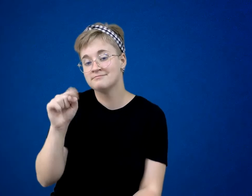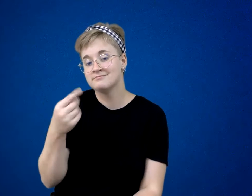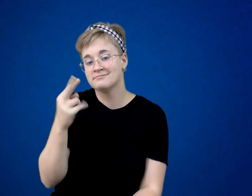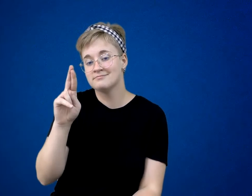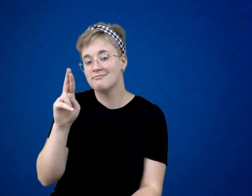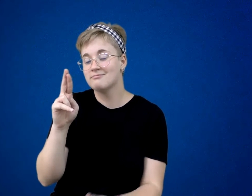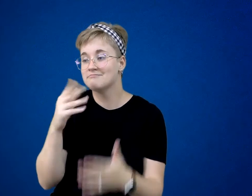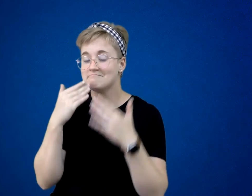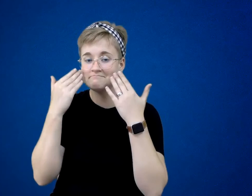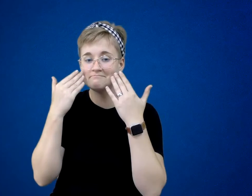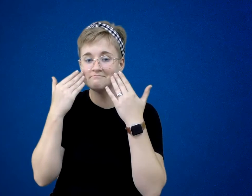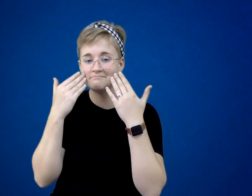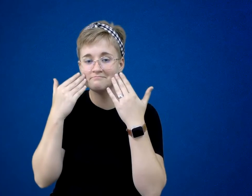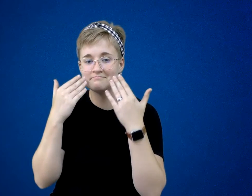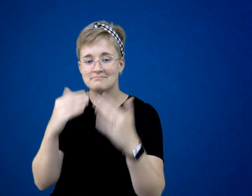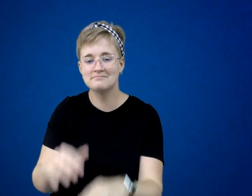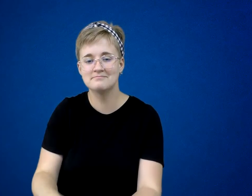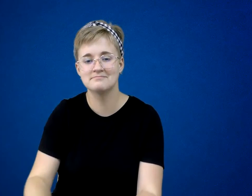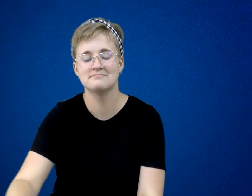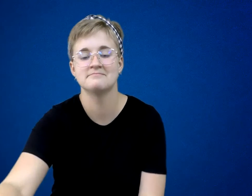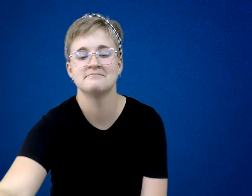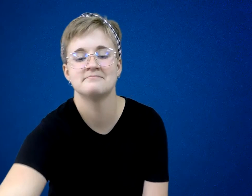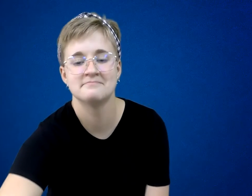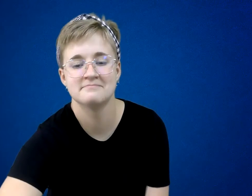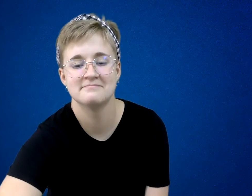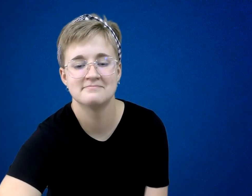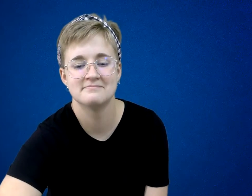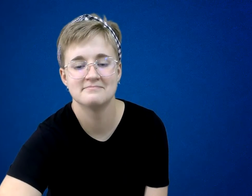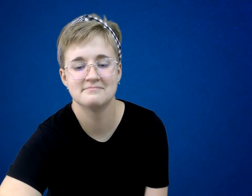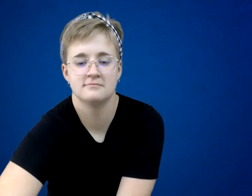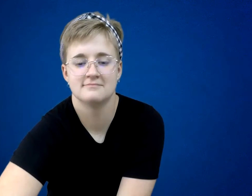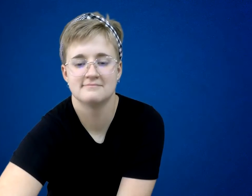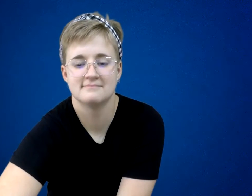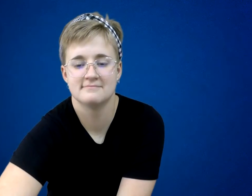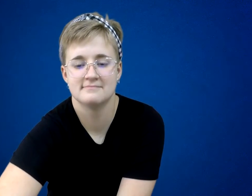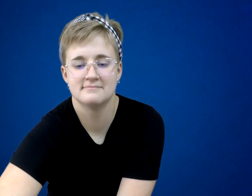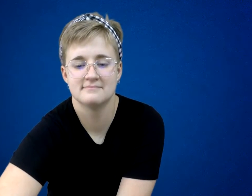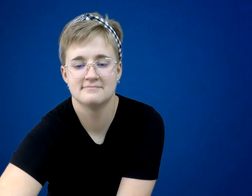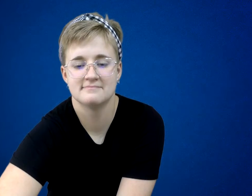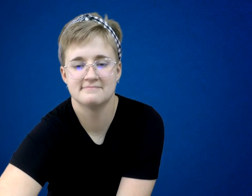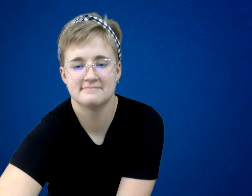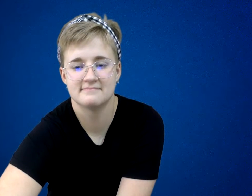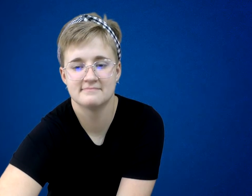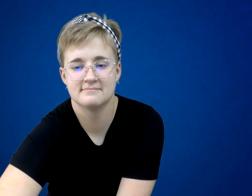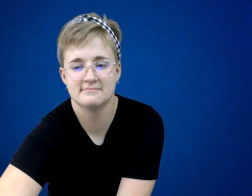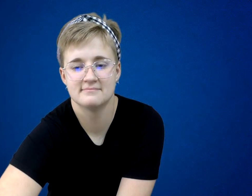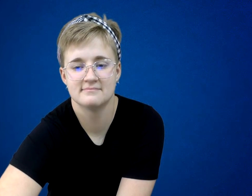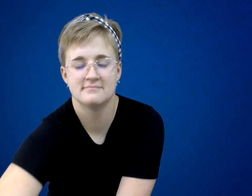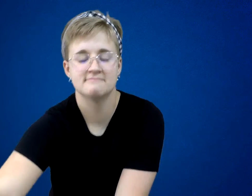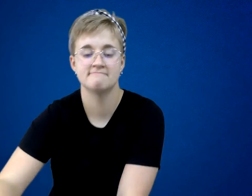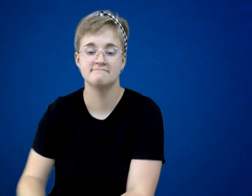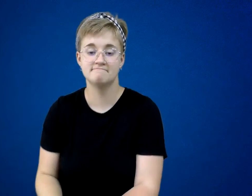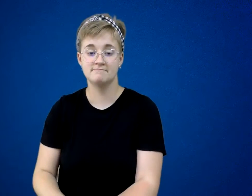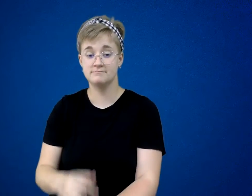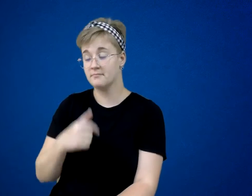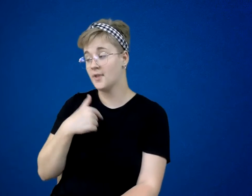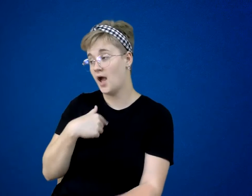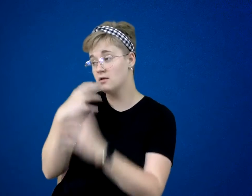“I admire you, Willy.